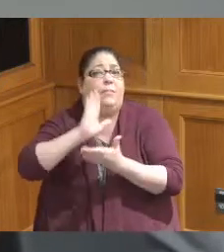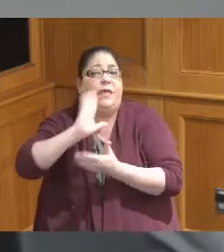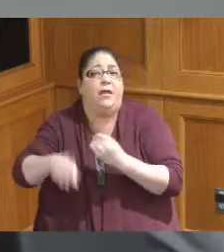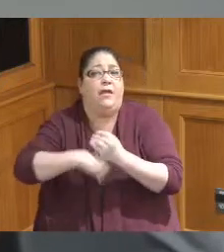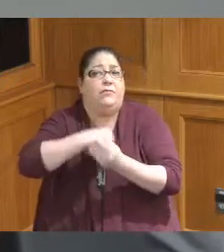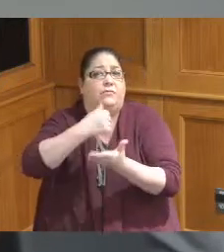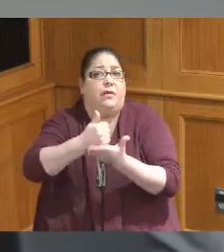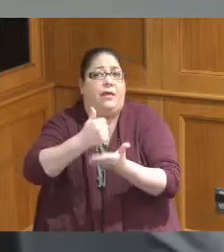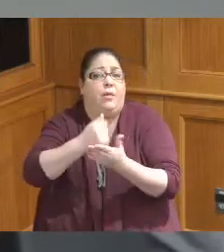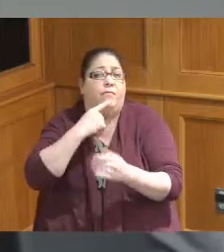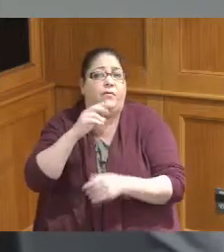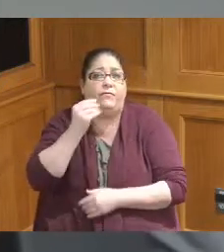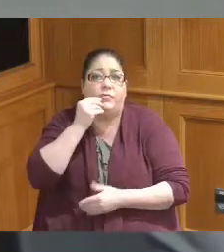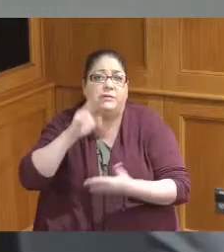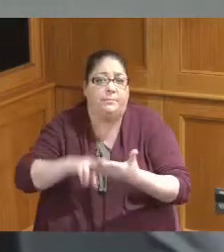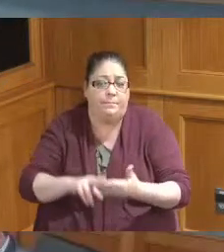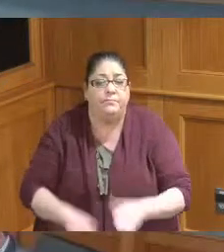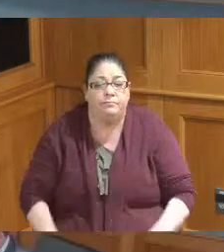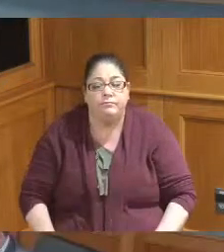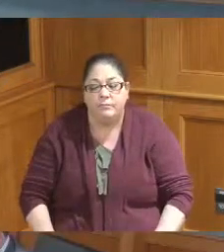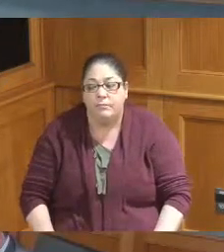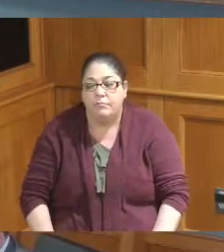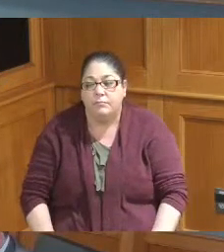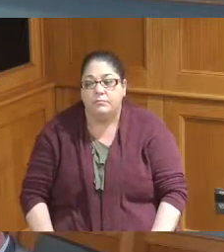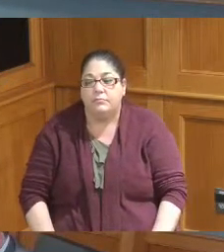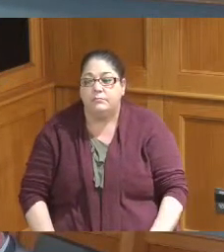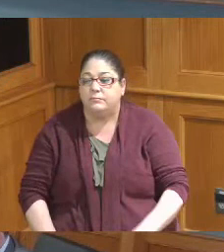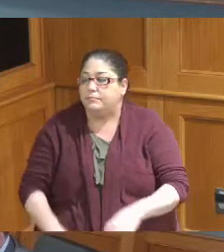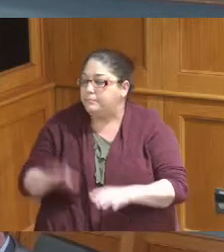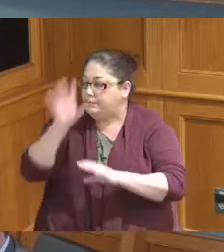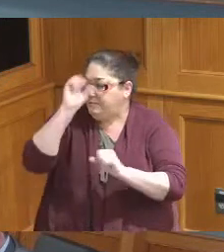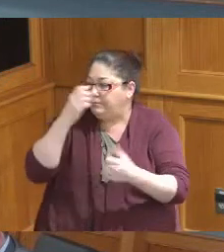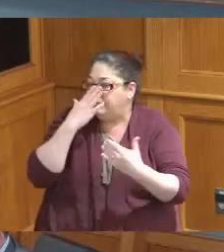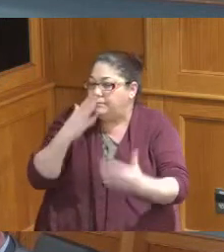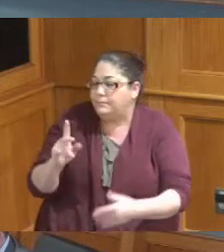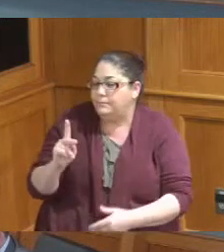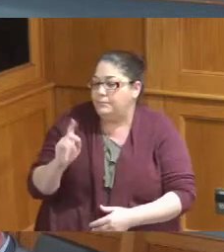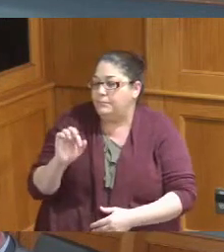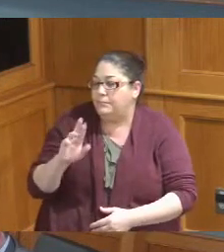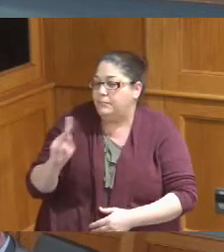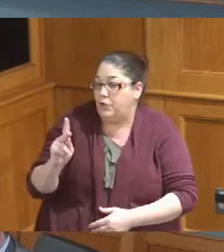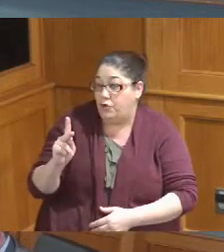I offer it for your approval thank you and I do want to thank Kirk at the Freestore Foodbank they